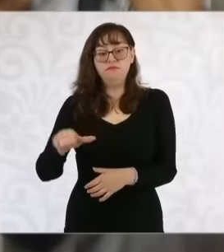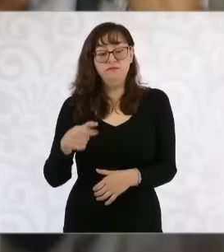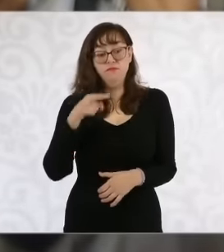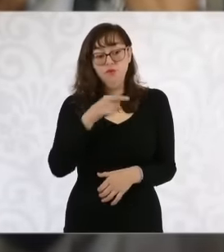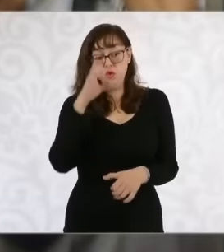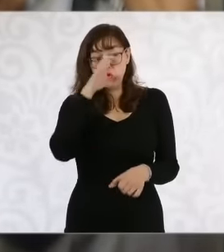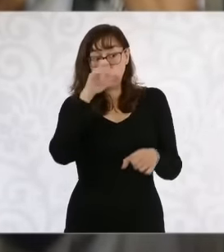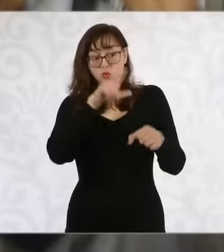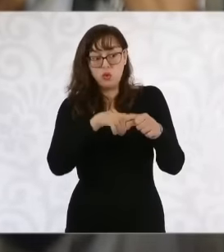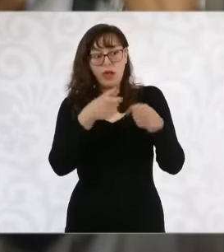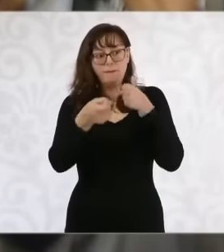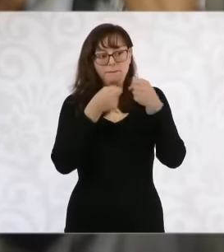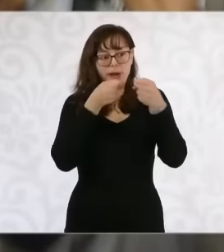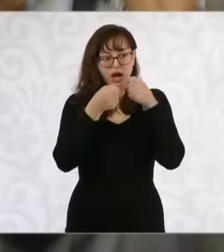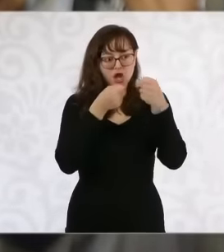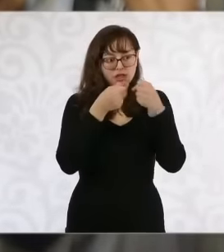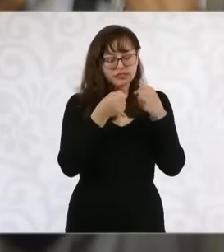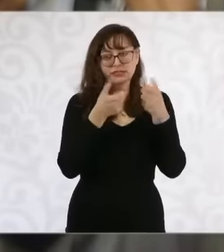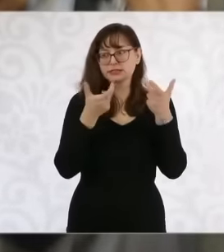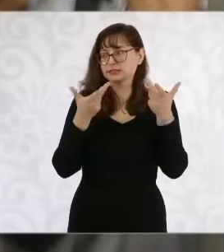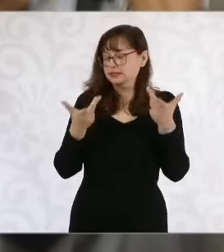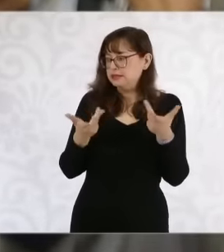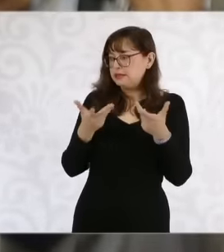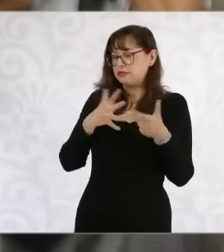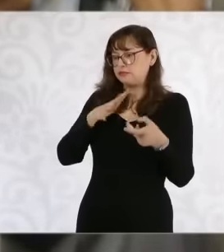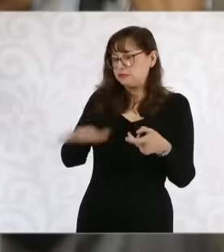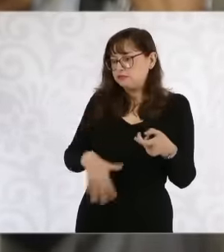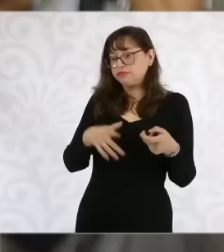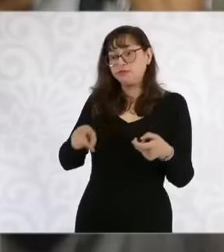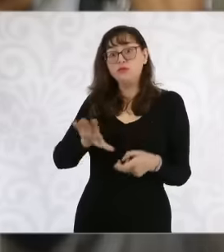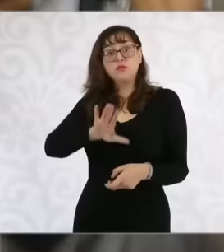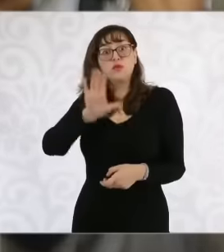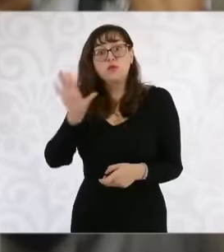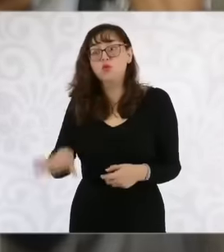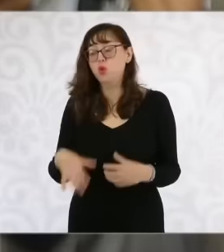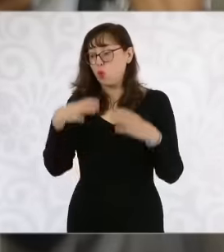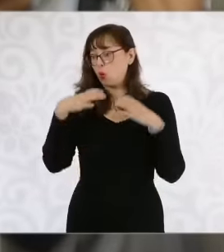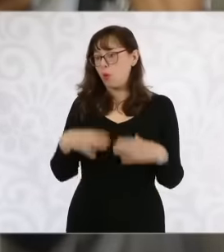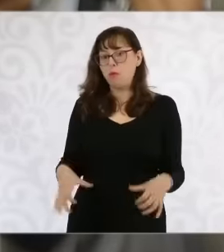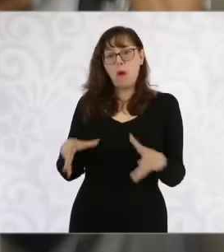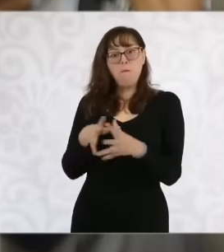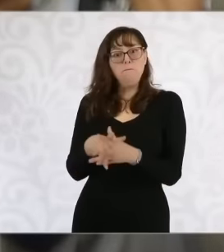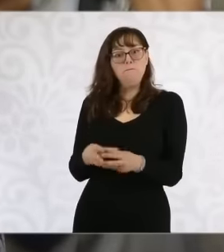the remains of the writer Meli Campobello were located in the town of Progreso gran